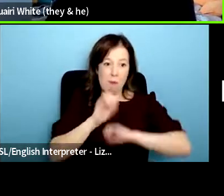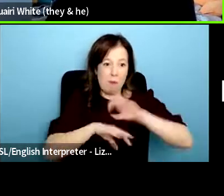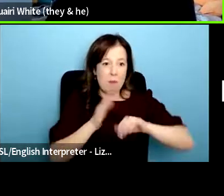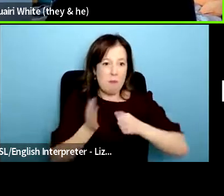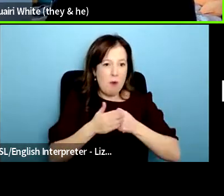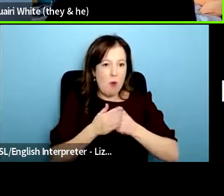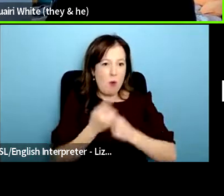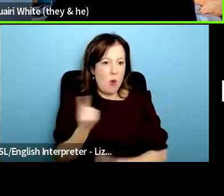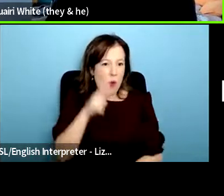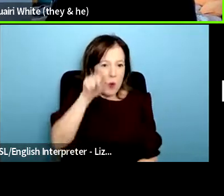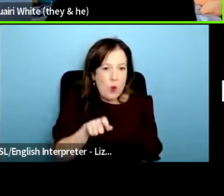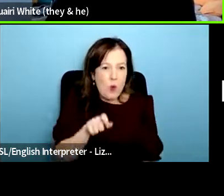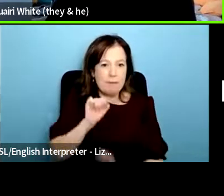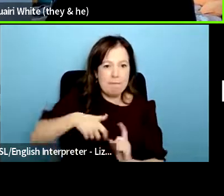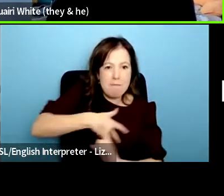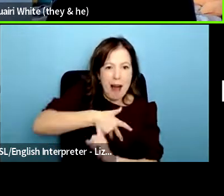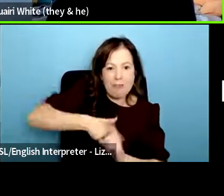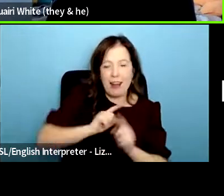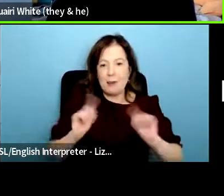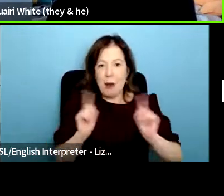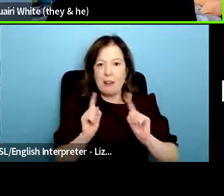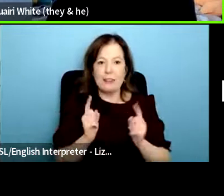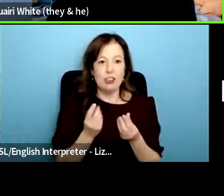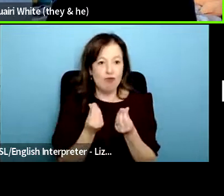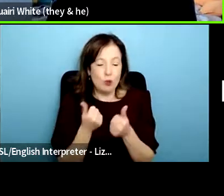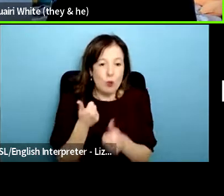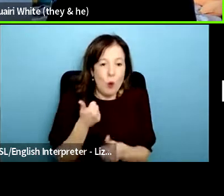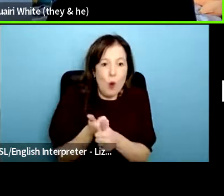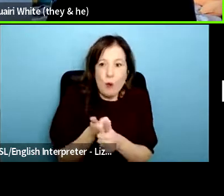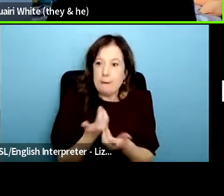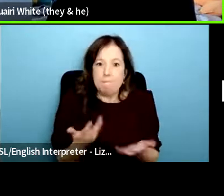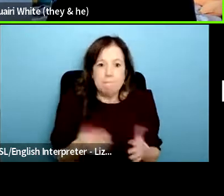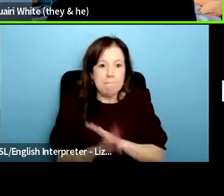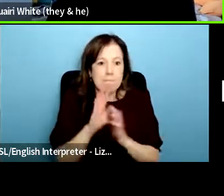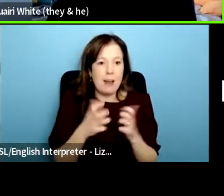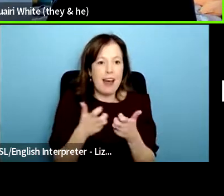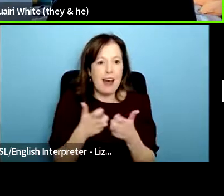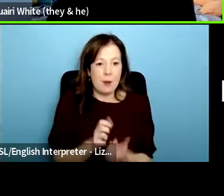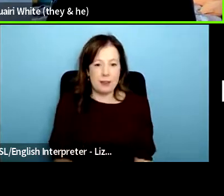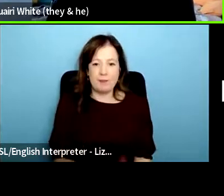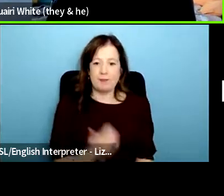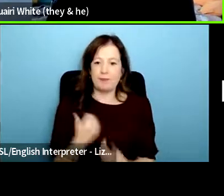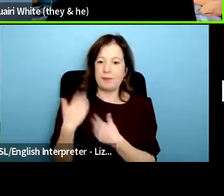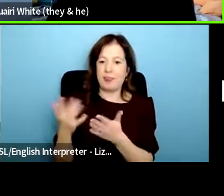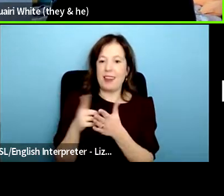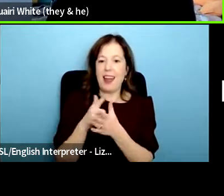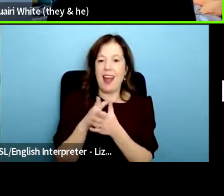and talk about how they resource their grassroots user led work aaks um you happy to go first